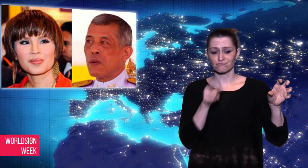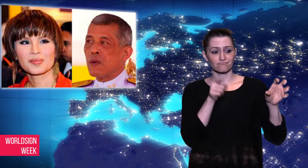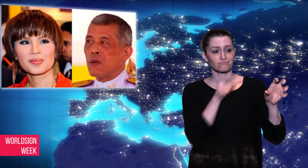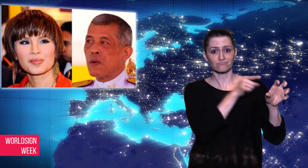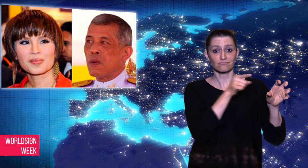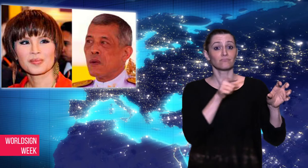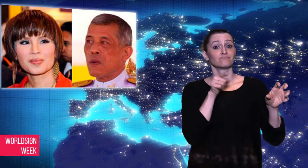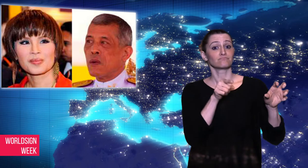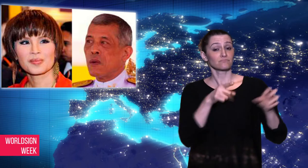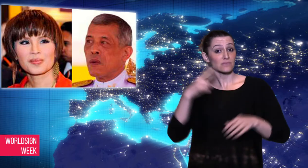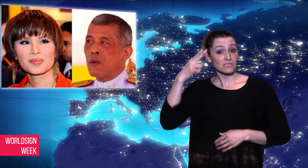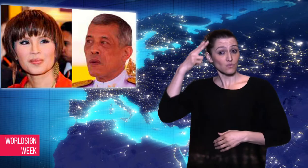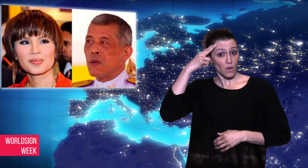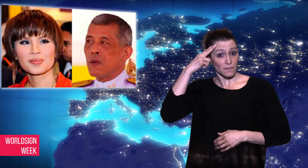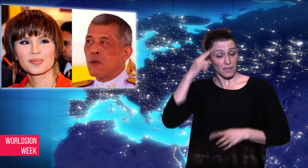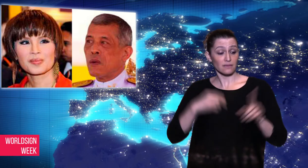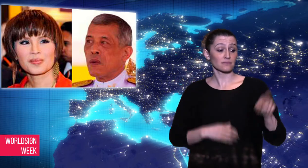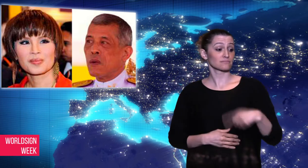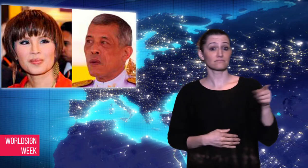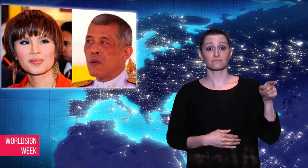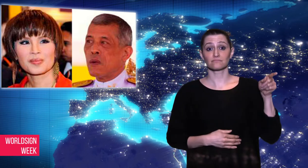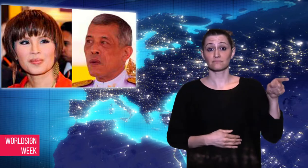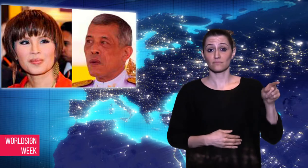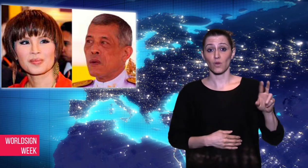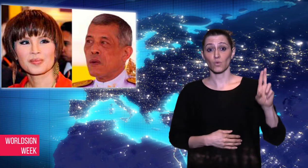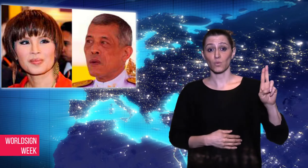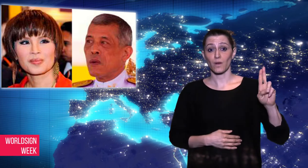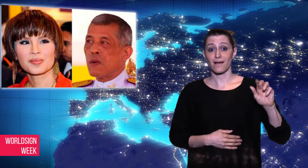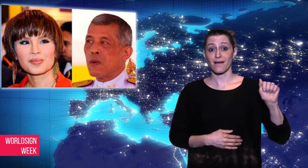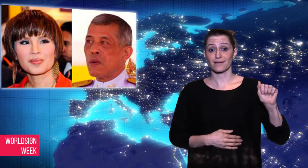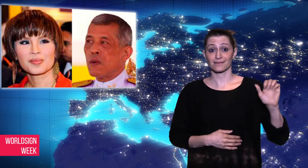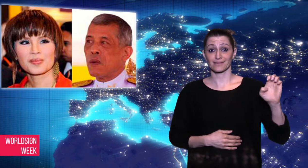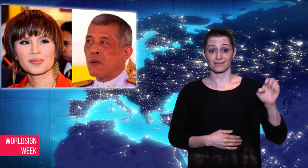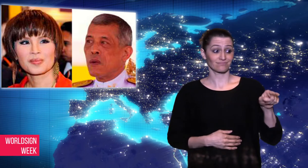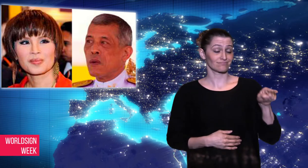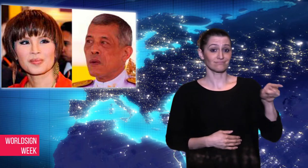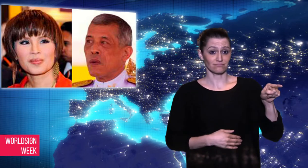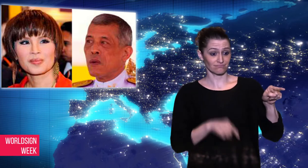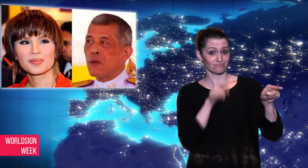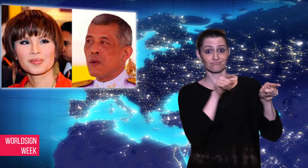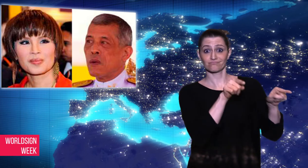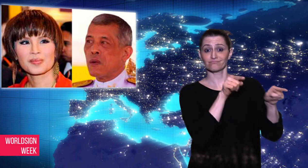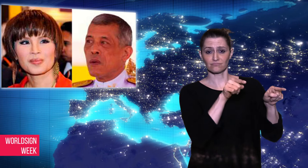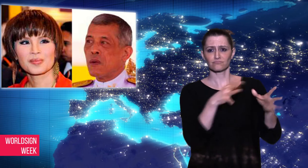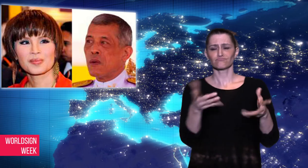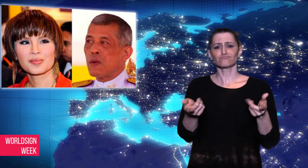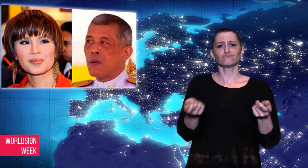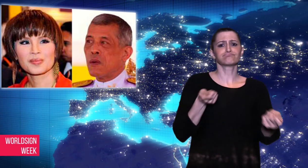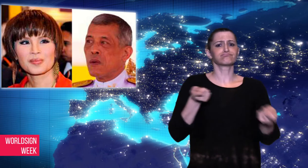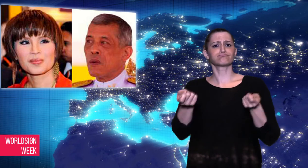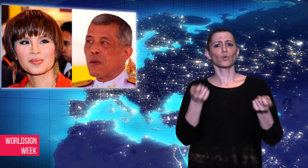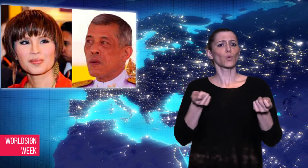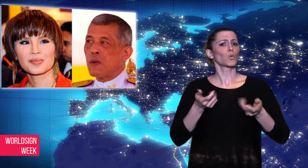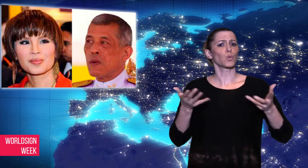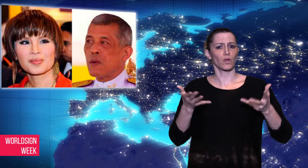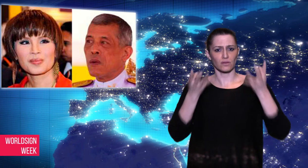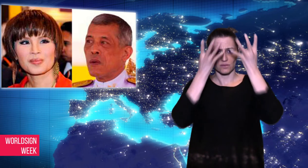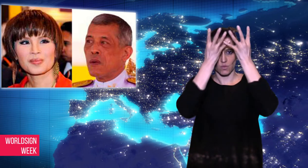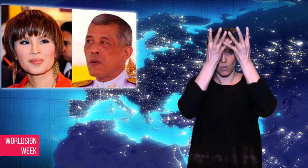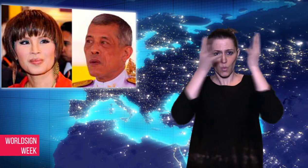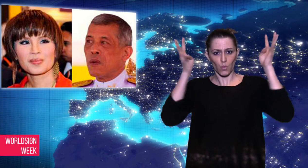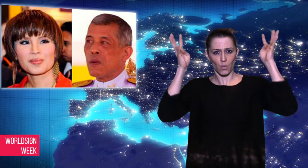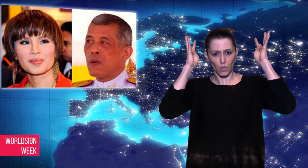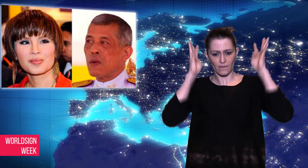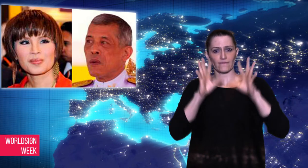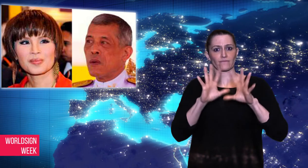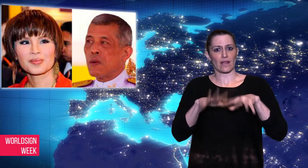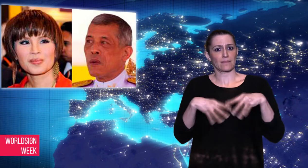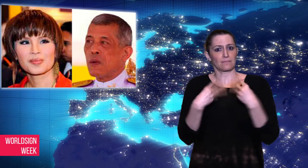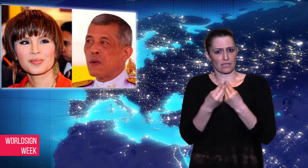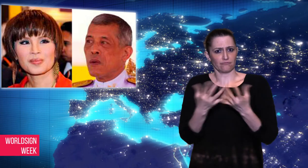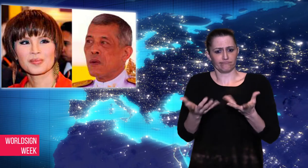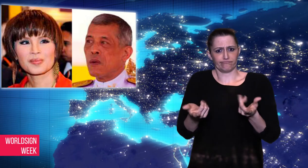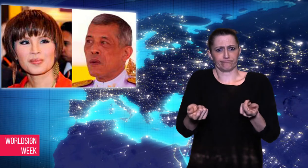and United Arab Emirates are ruled by